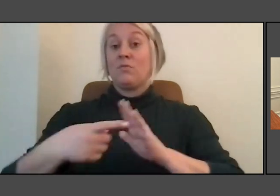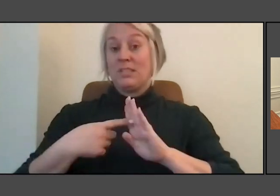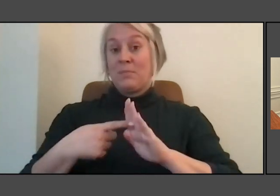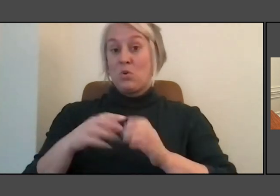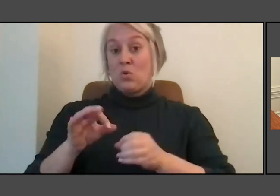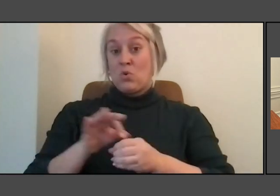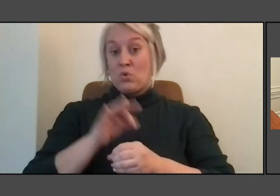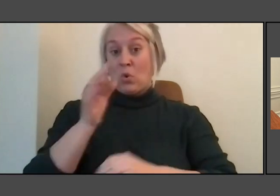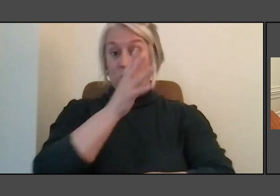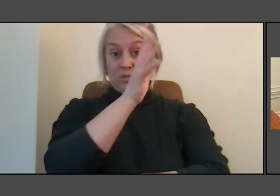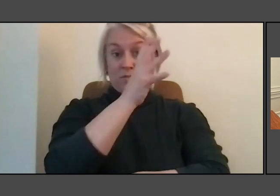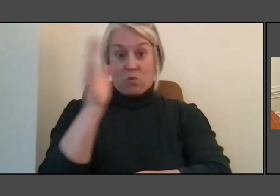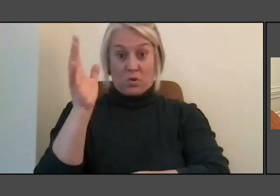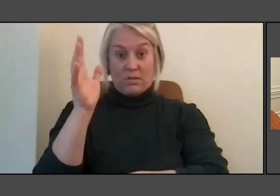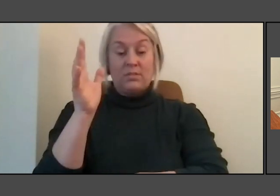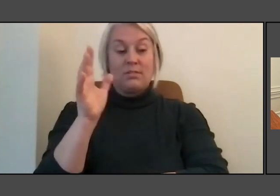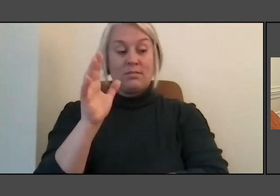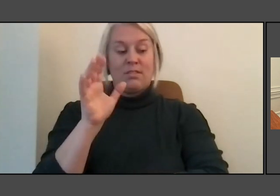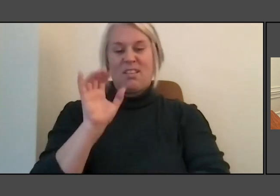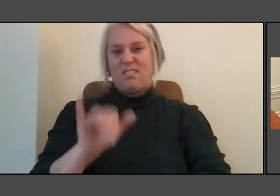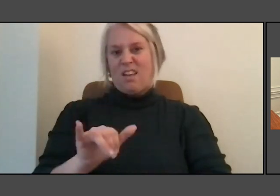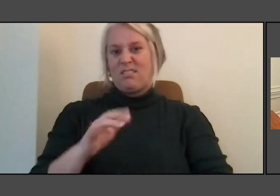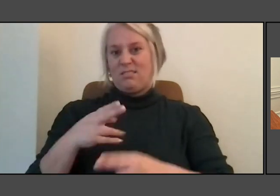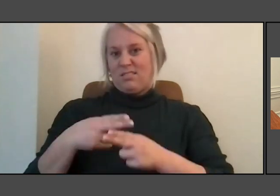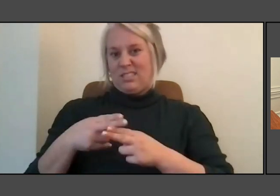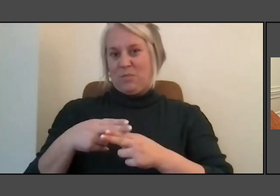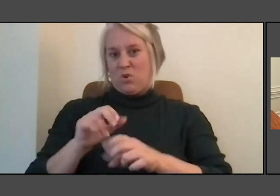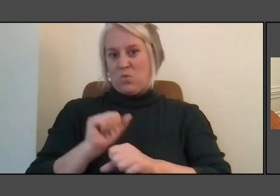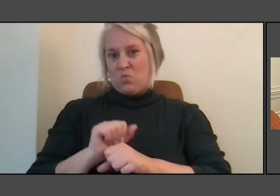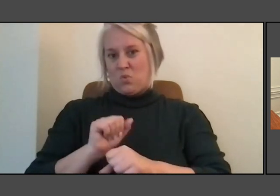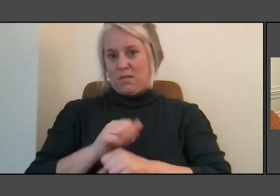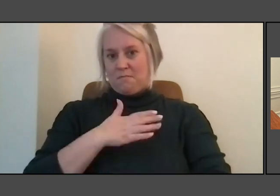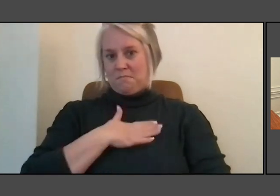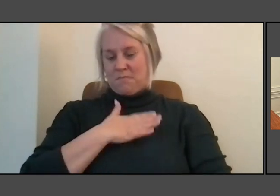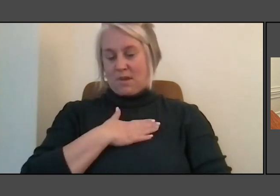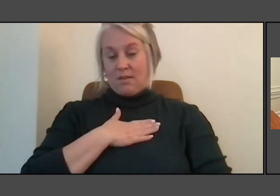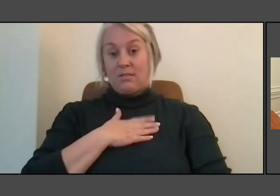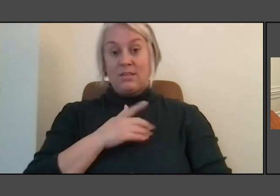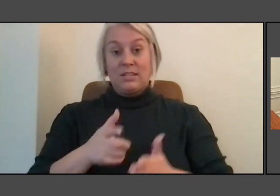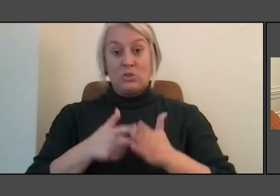it took me seven years to figure it out because I actually don't think in terms of